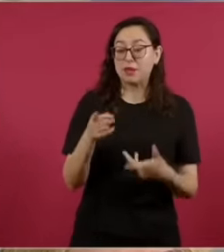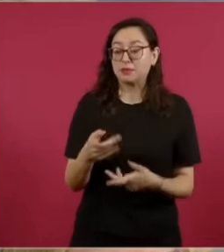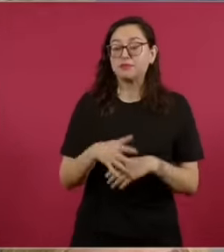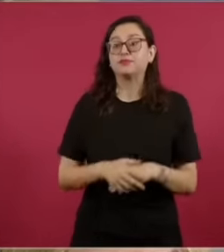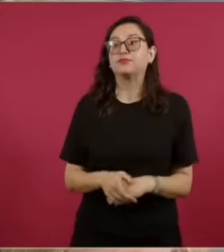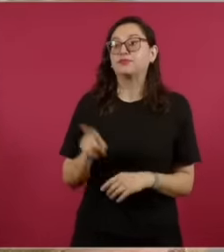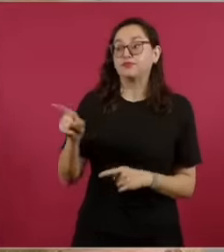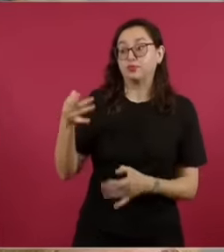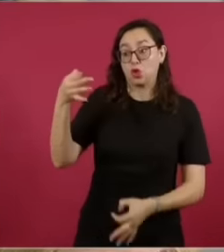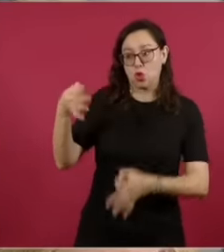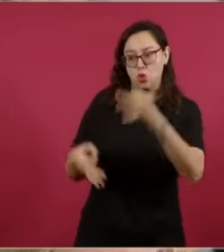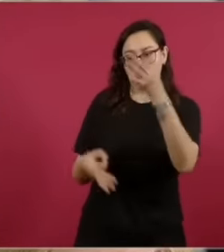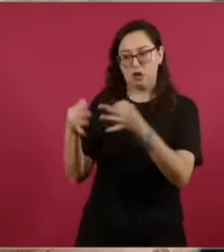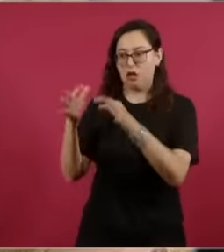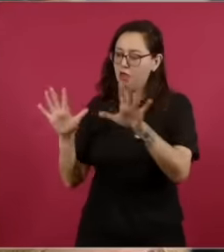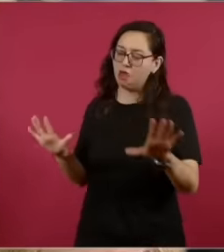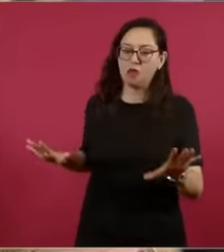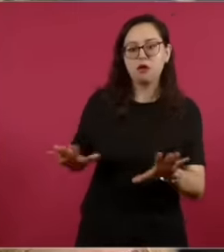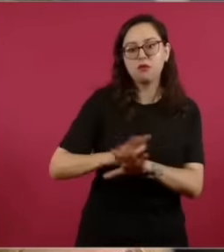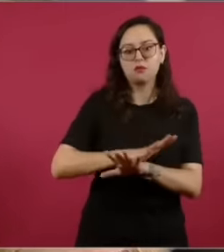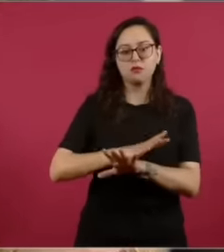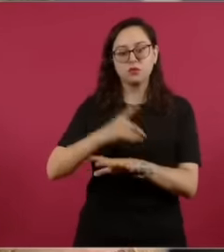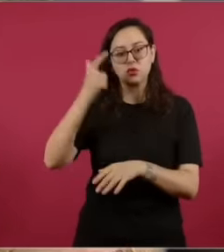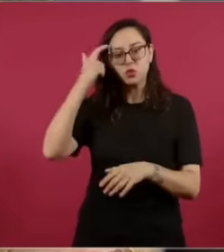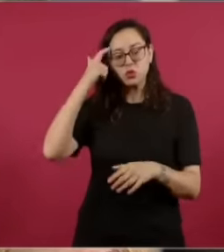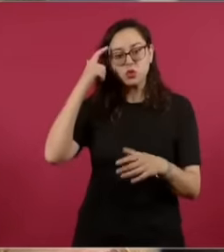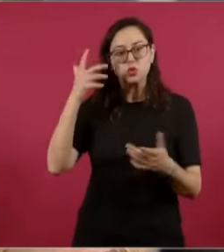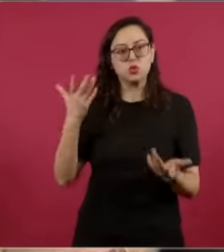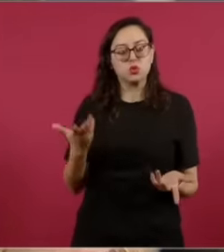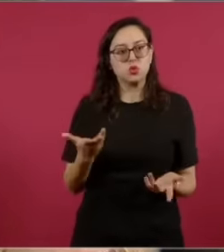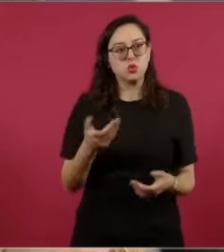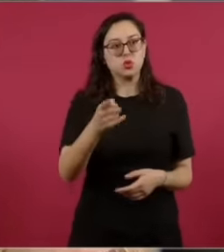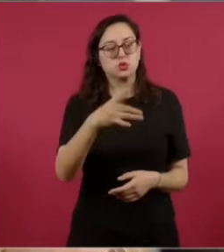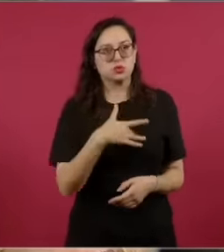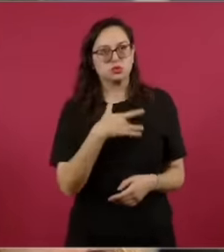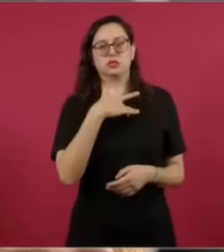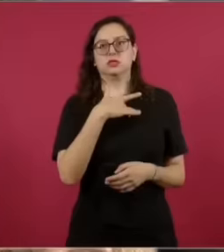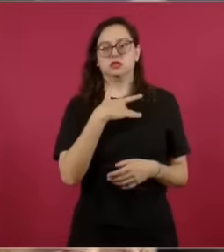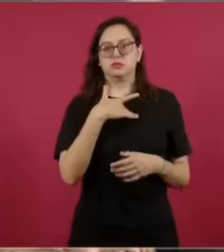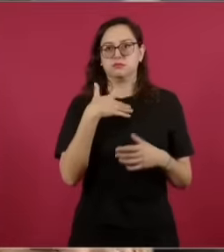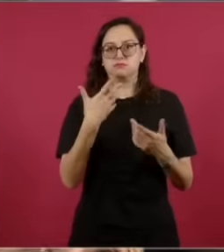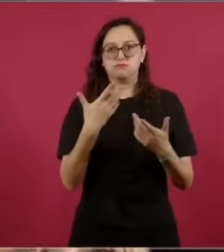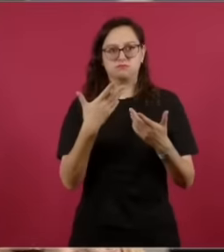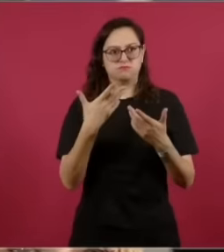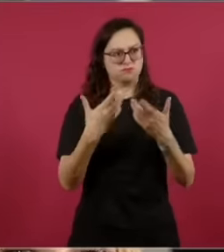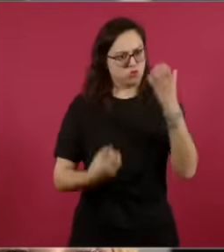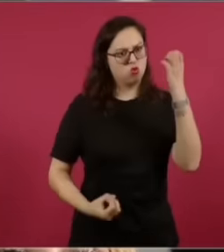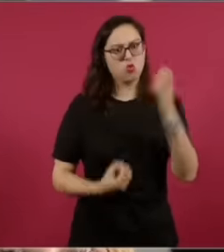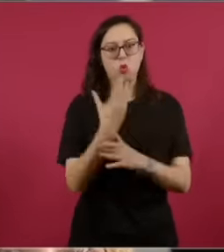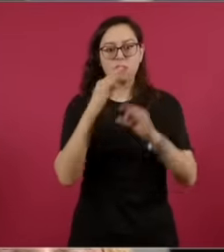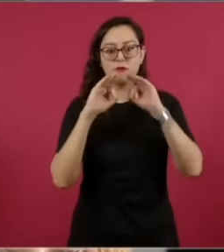has broken paradigms and has set an example for all of Latin America I would like to know where